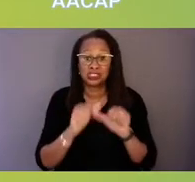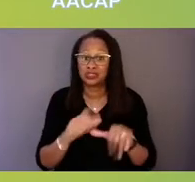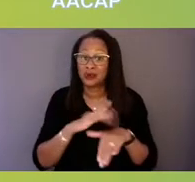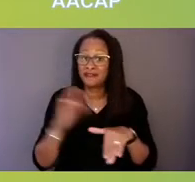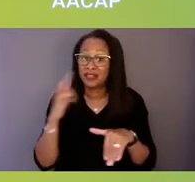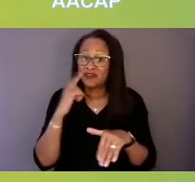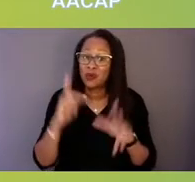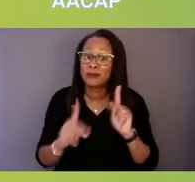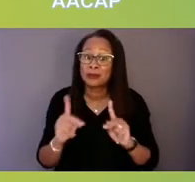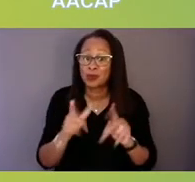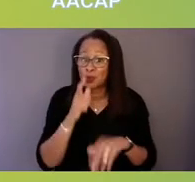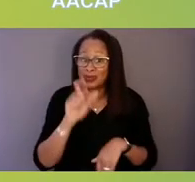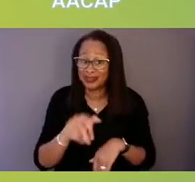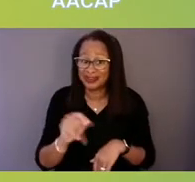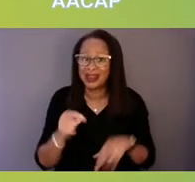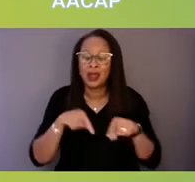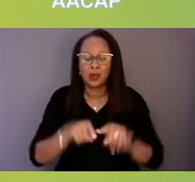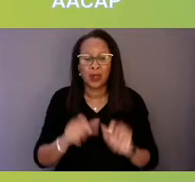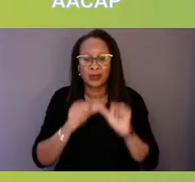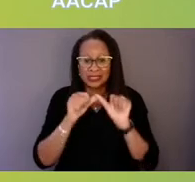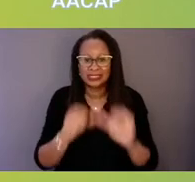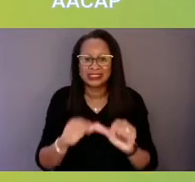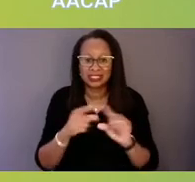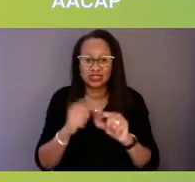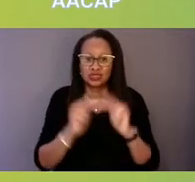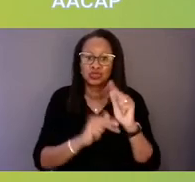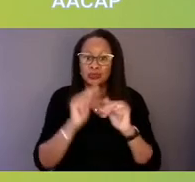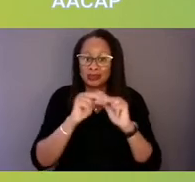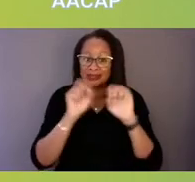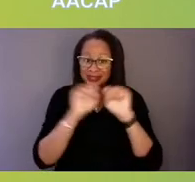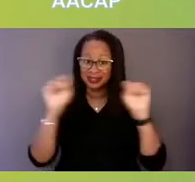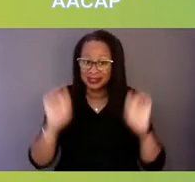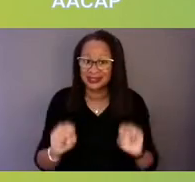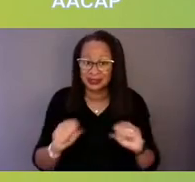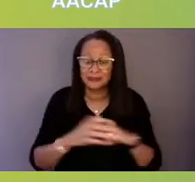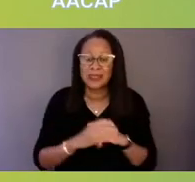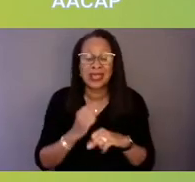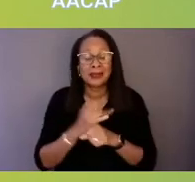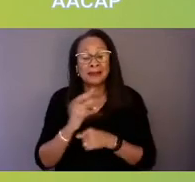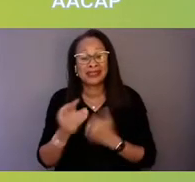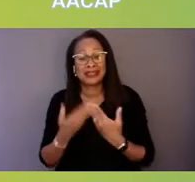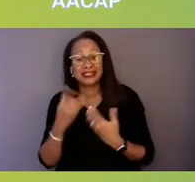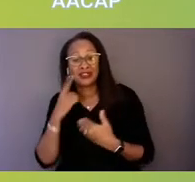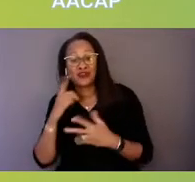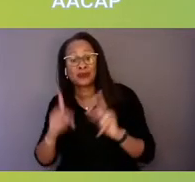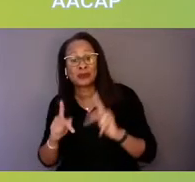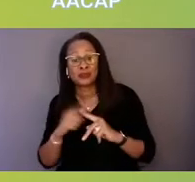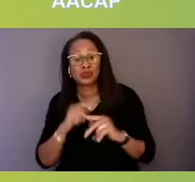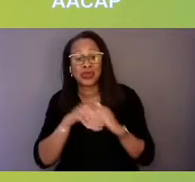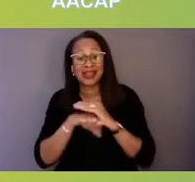while we're continuing to build the system and make it easier for people to access care in the healthcare setting